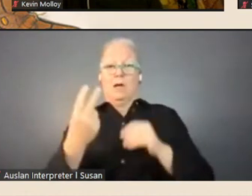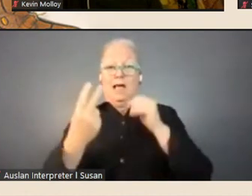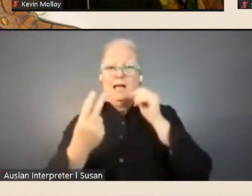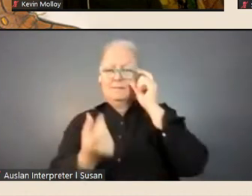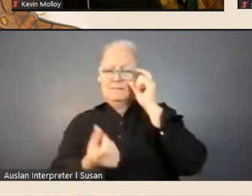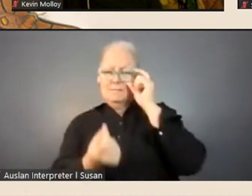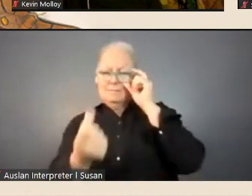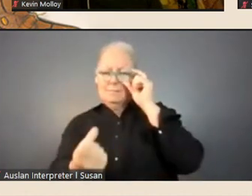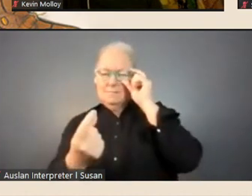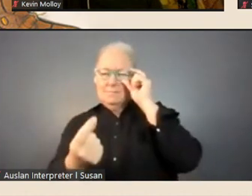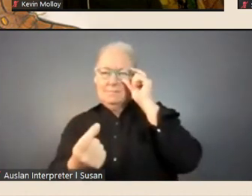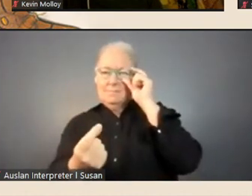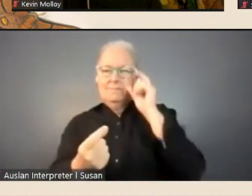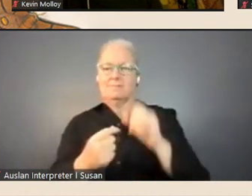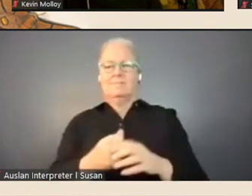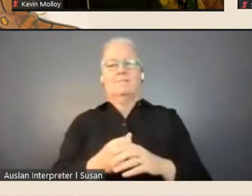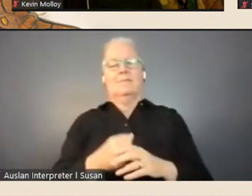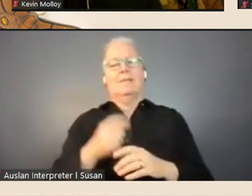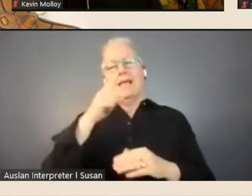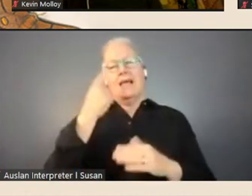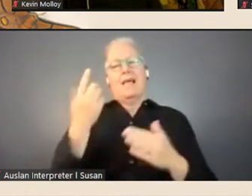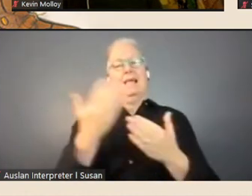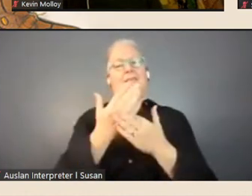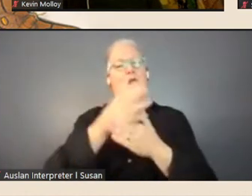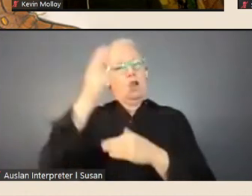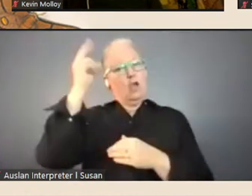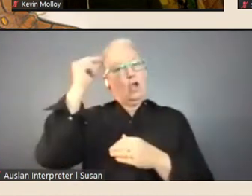that not being able to access the Library at the moment with lockdown,